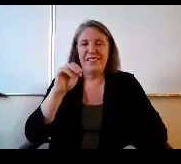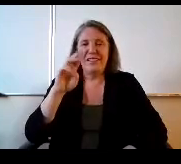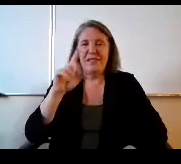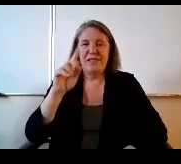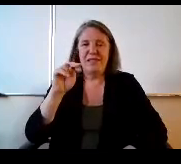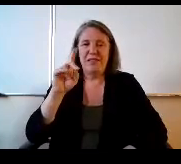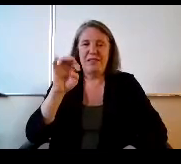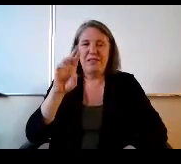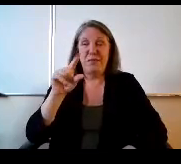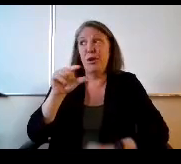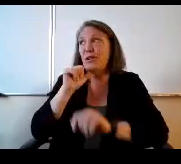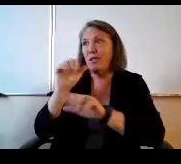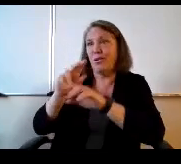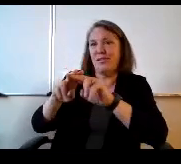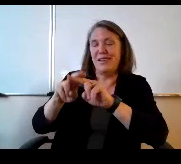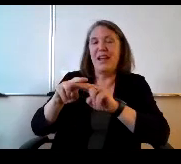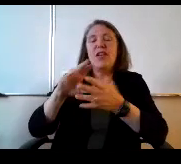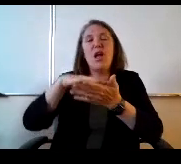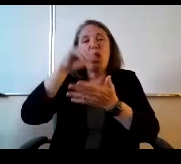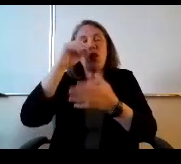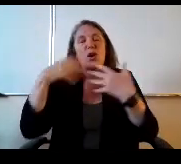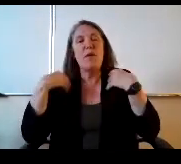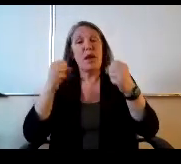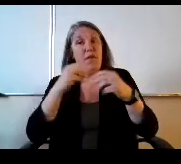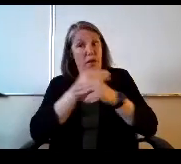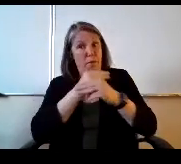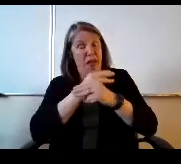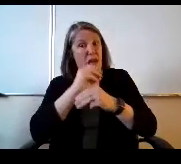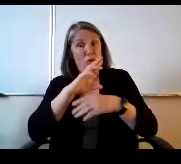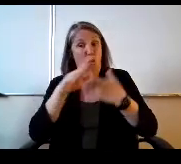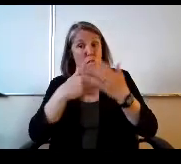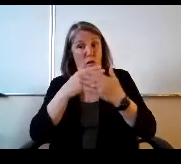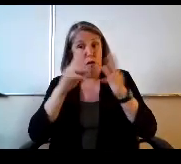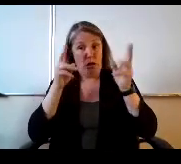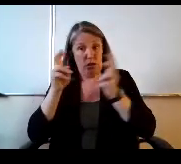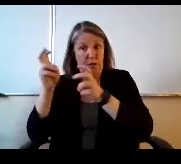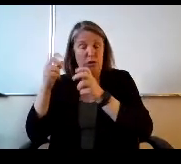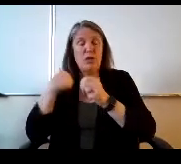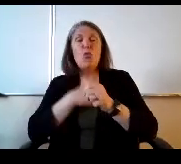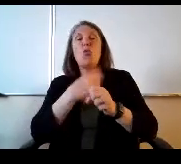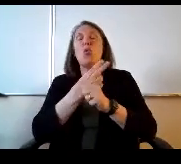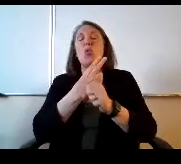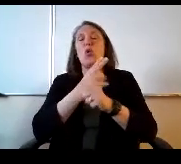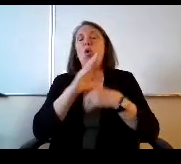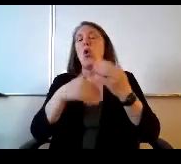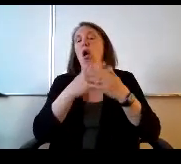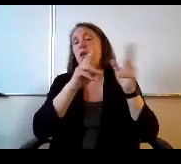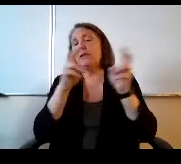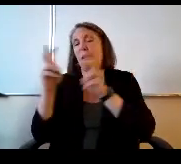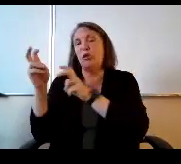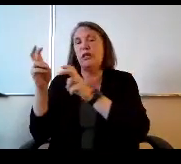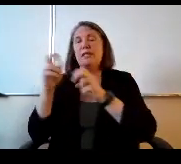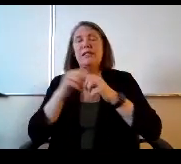The learning recovery is that mostly math, or is that all subjects were used were going all subjects all subjects